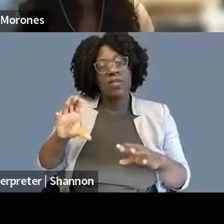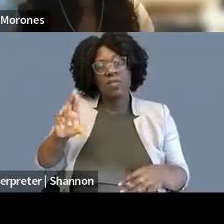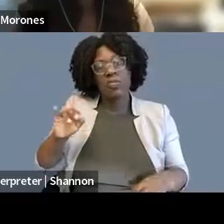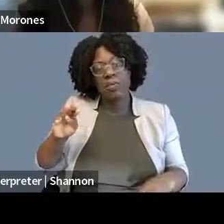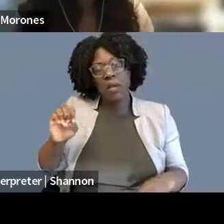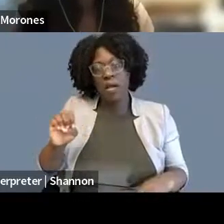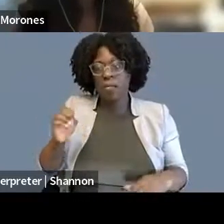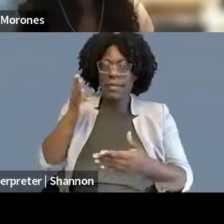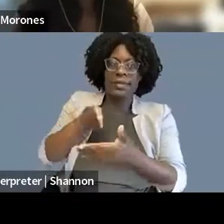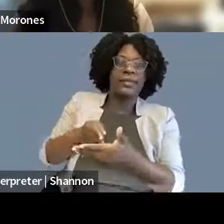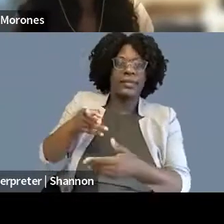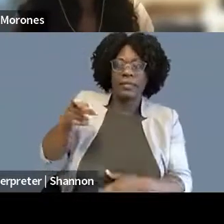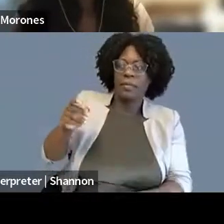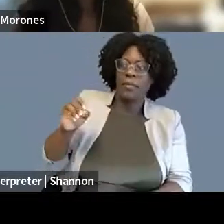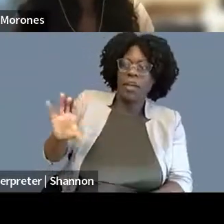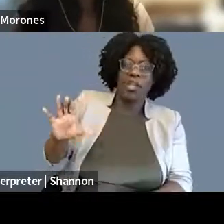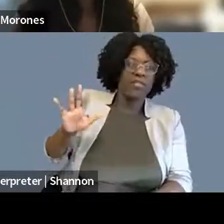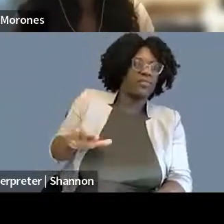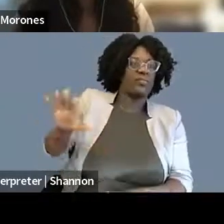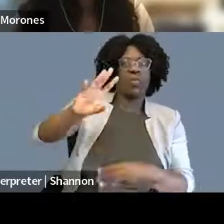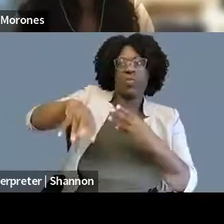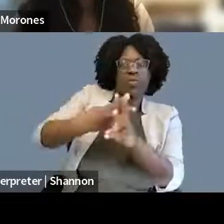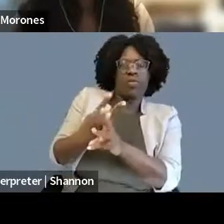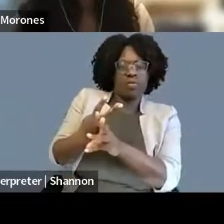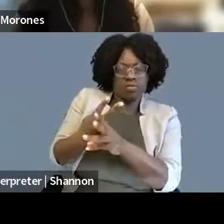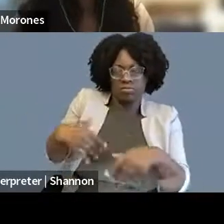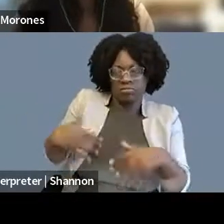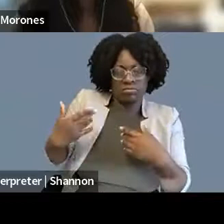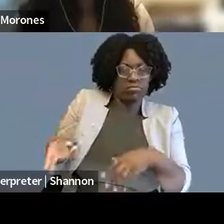the ways that dissent in authoritarian countries